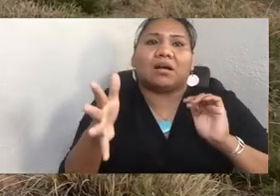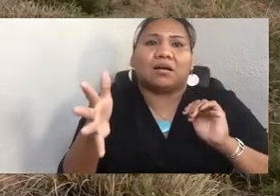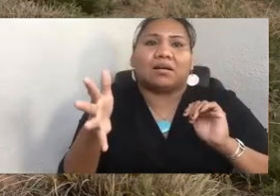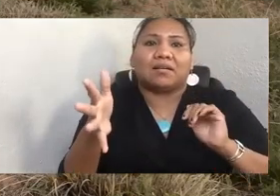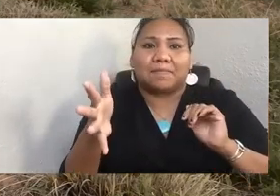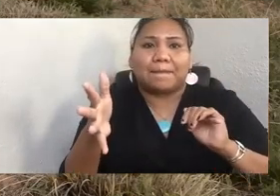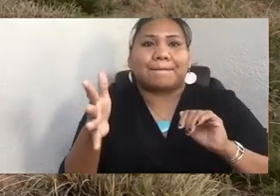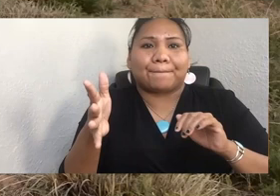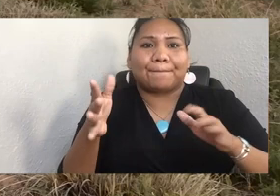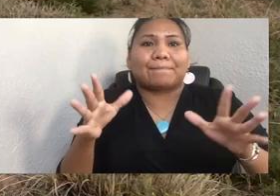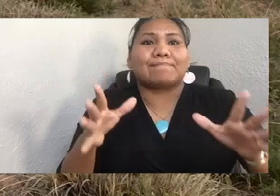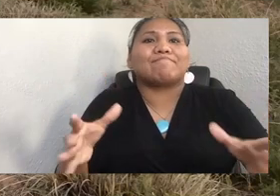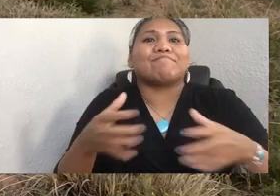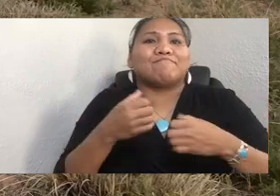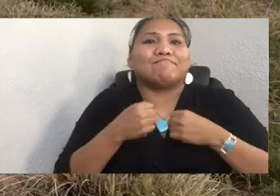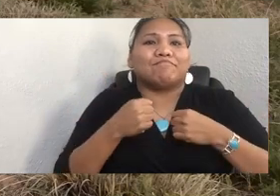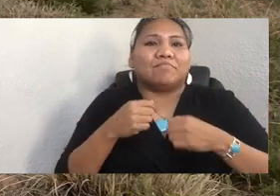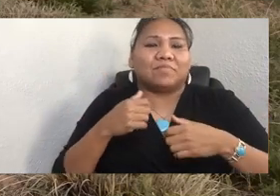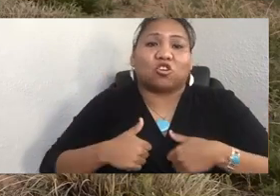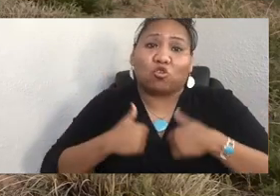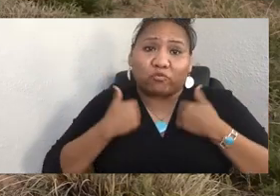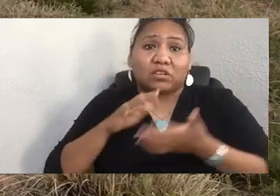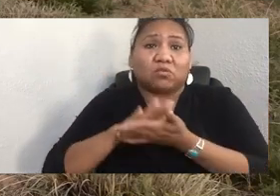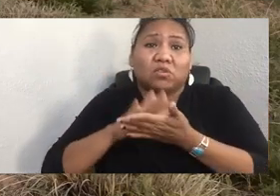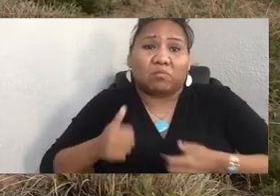And it was as if, in that moment,